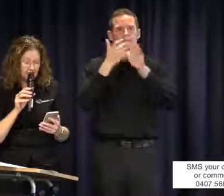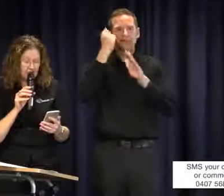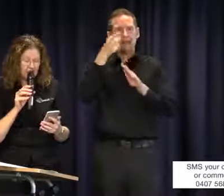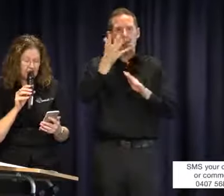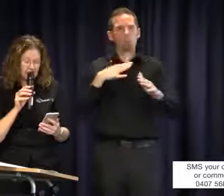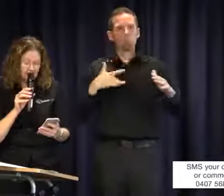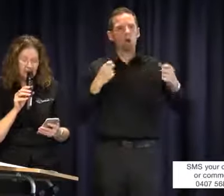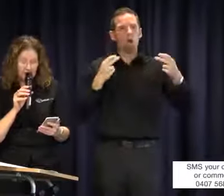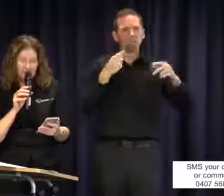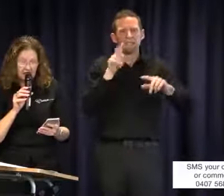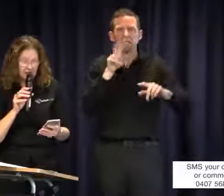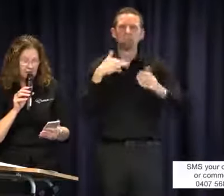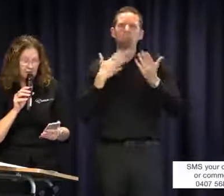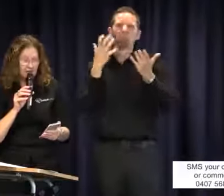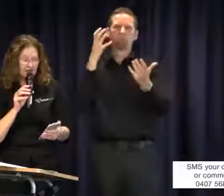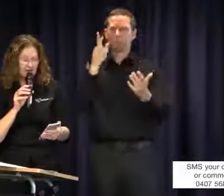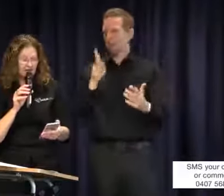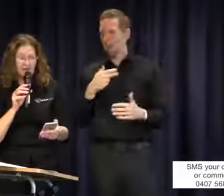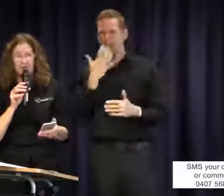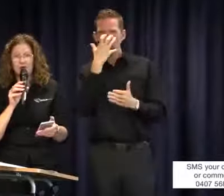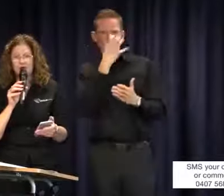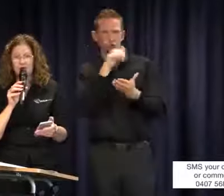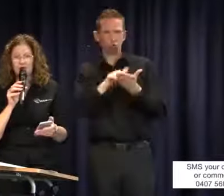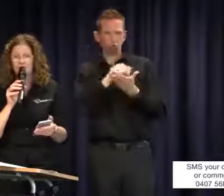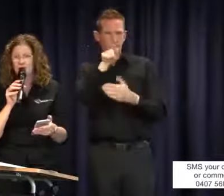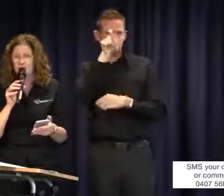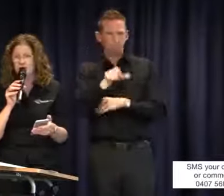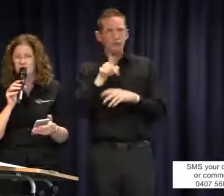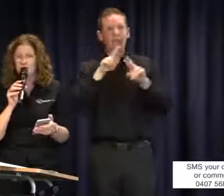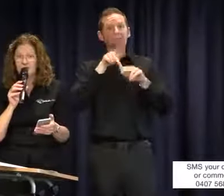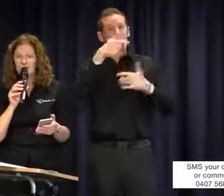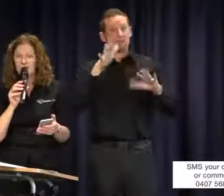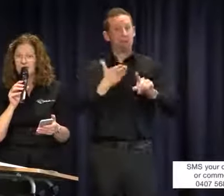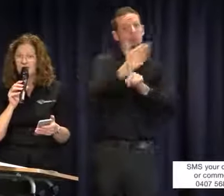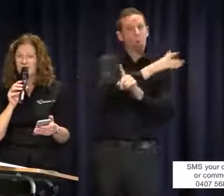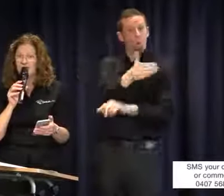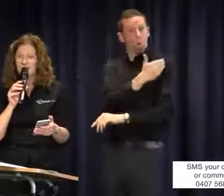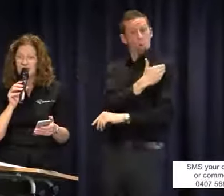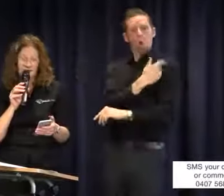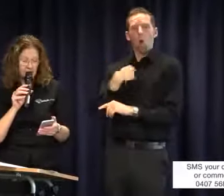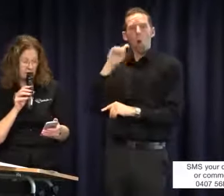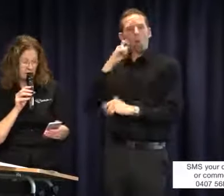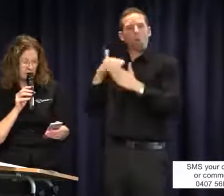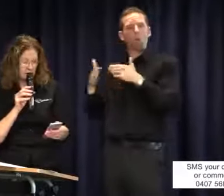Again, I must say that if that with was requested we would have done everything to arrange that.